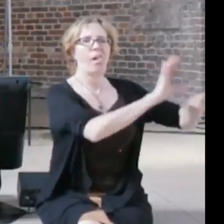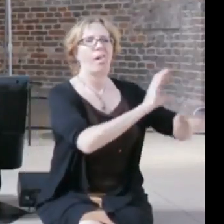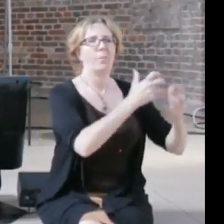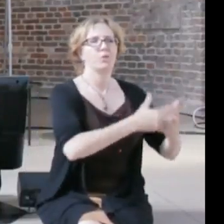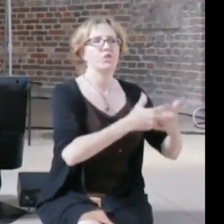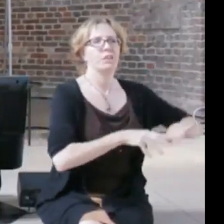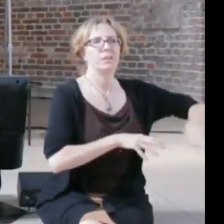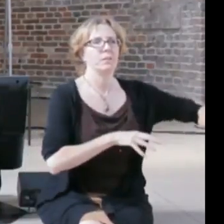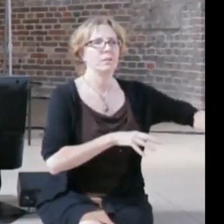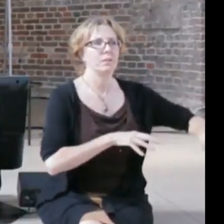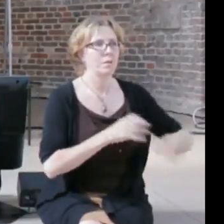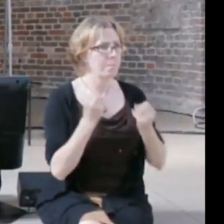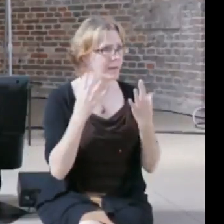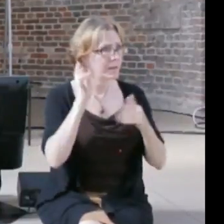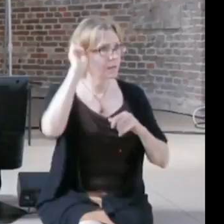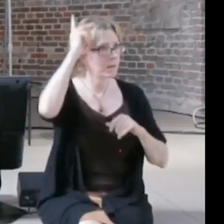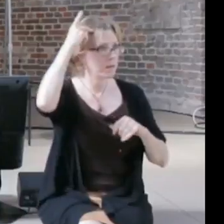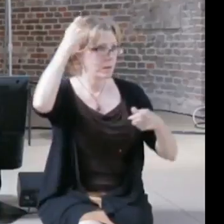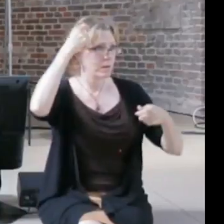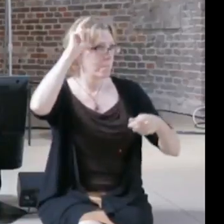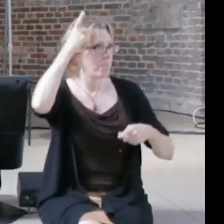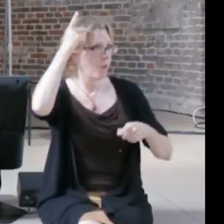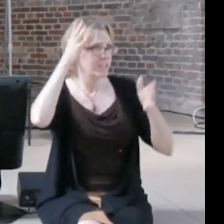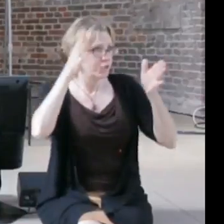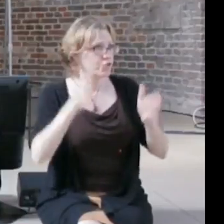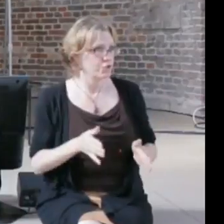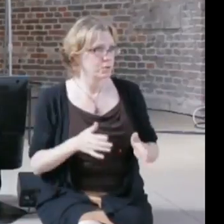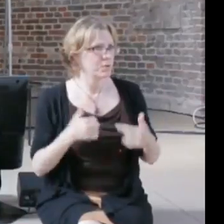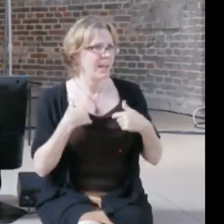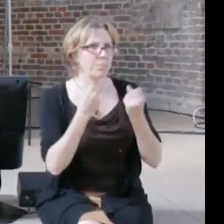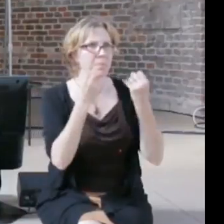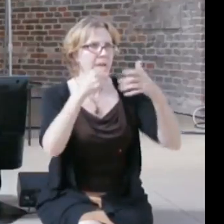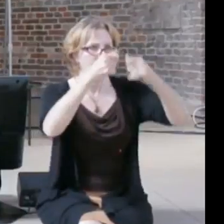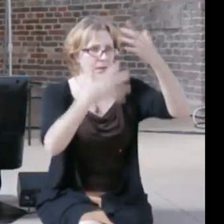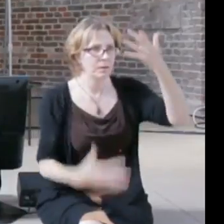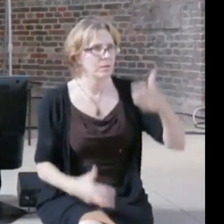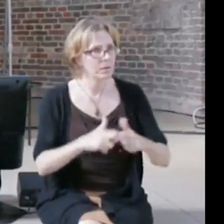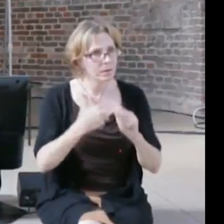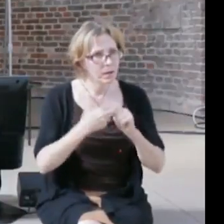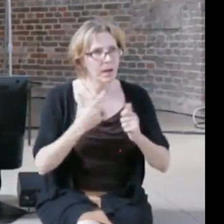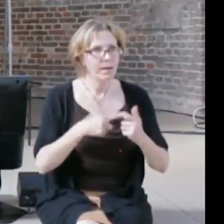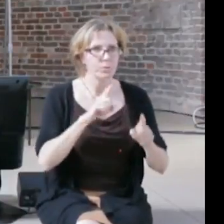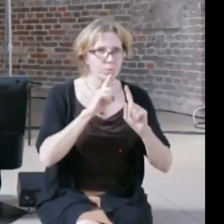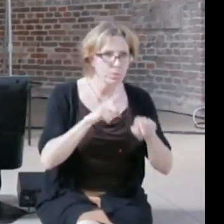with a huge array of extremely complex problems, and increasingly an answer of politicians